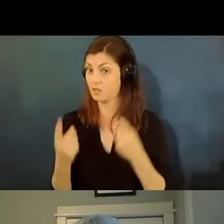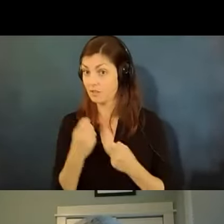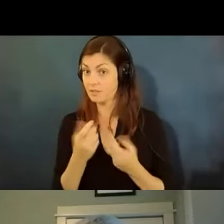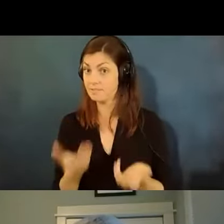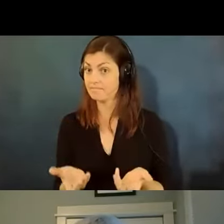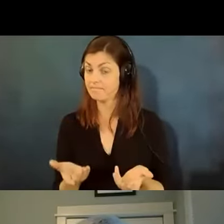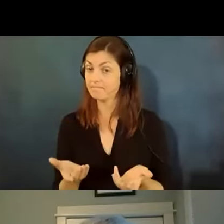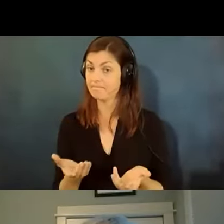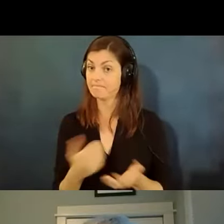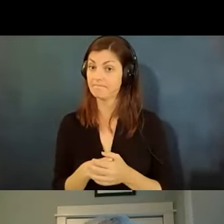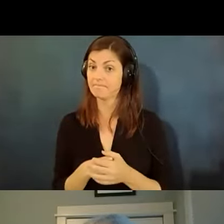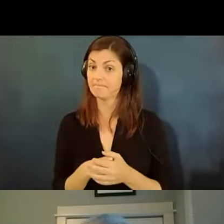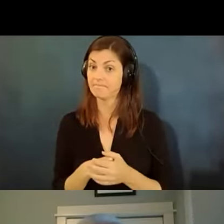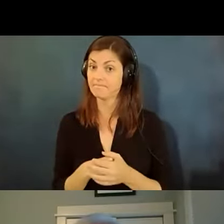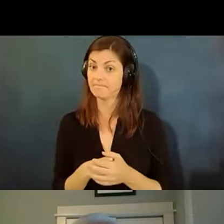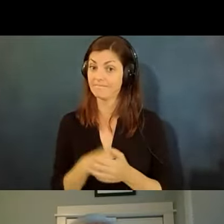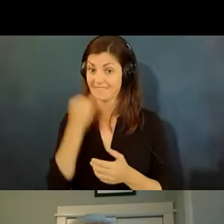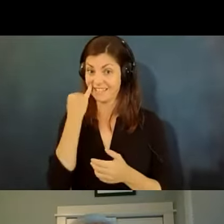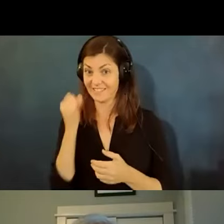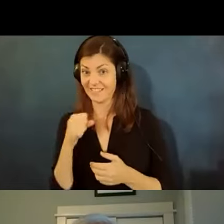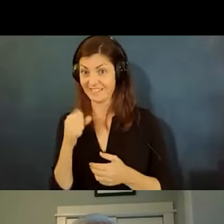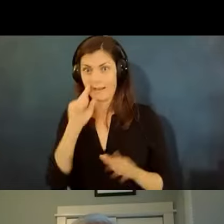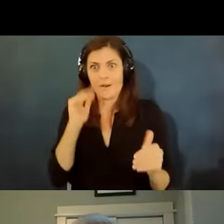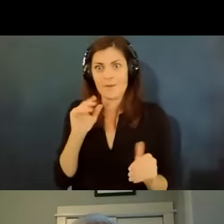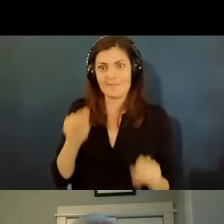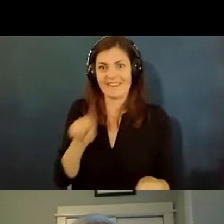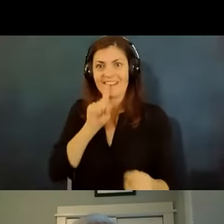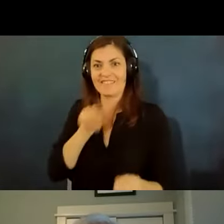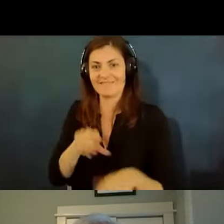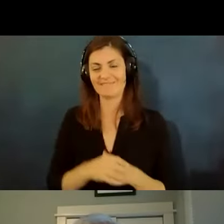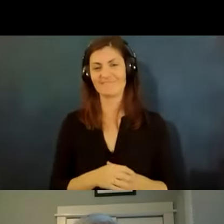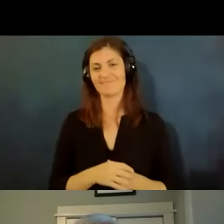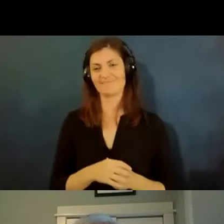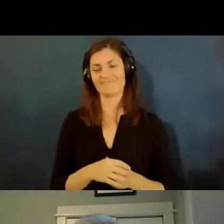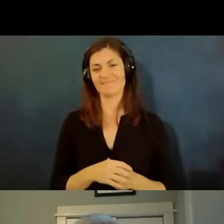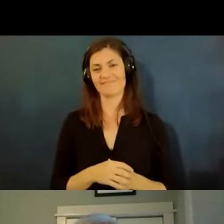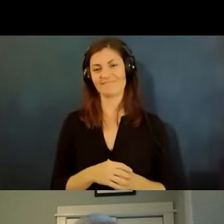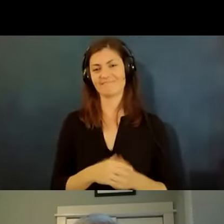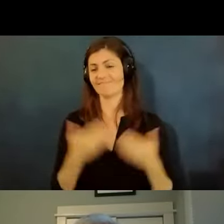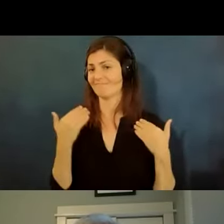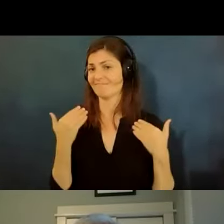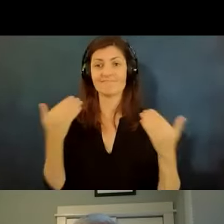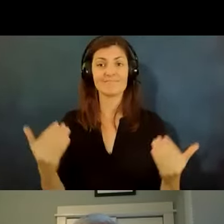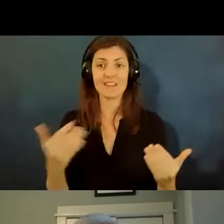that i and if there are i hope i can answer them but feel free to ask on any topic that